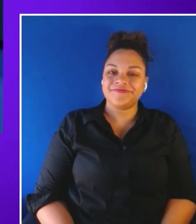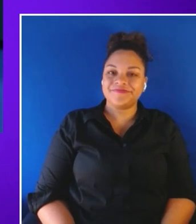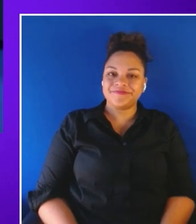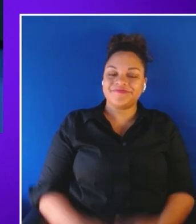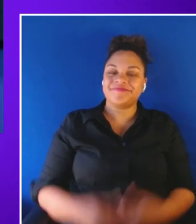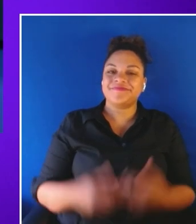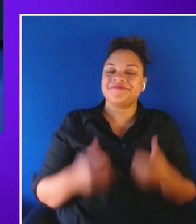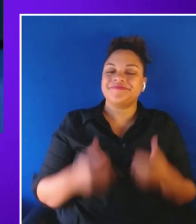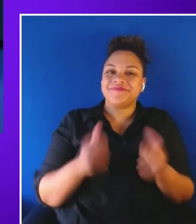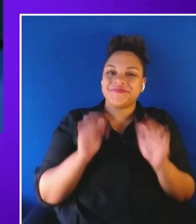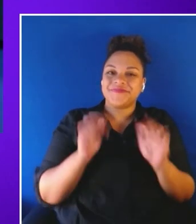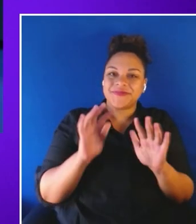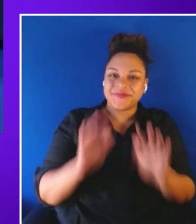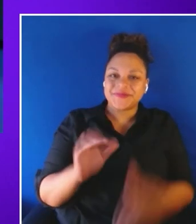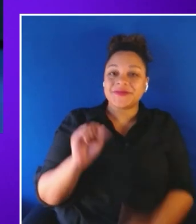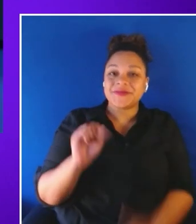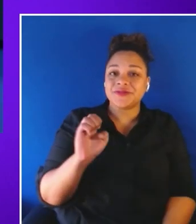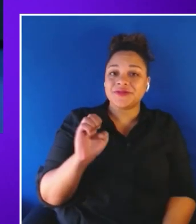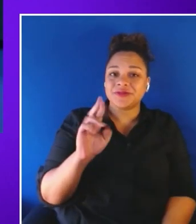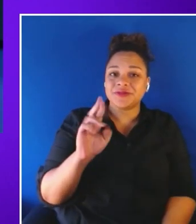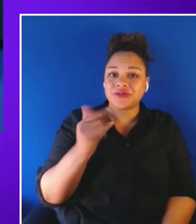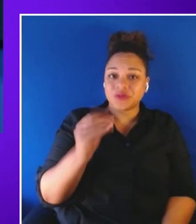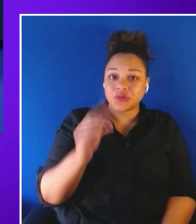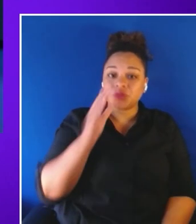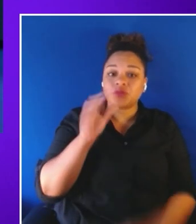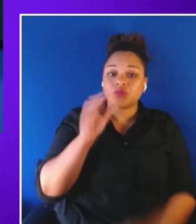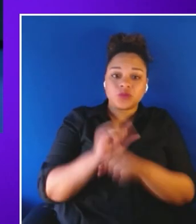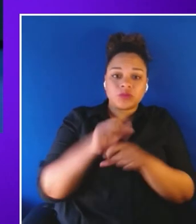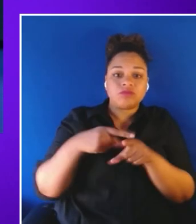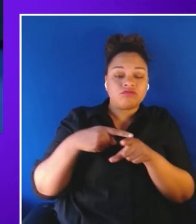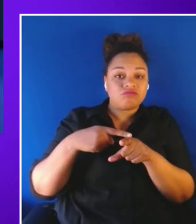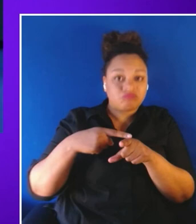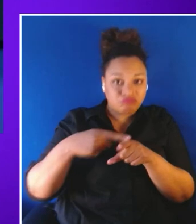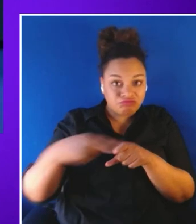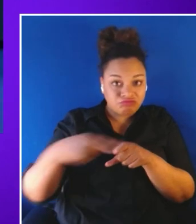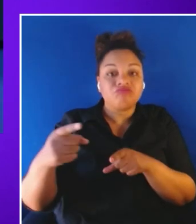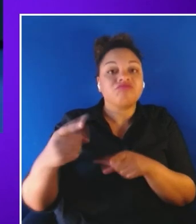Will continue to work in that POC but now what I would like to do is I would like to share with